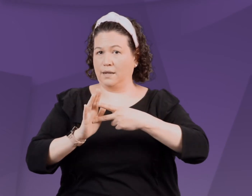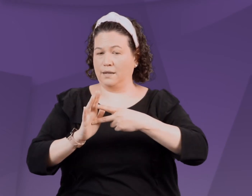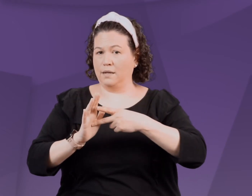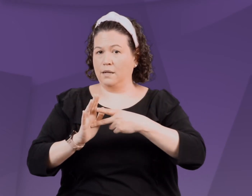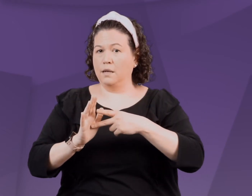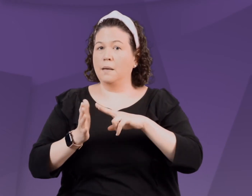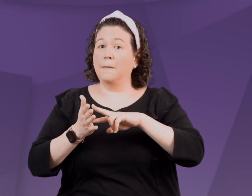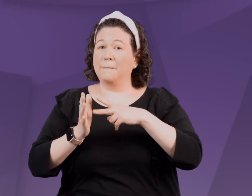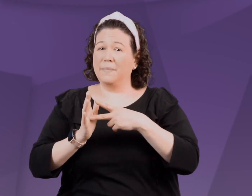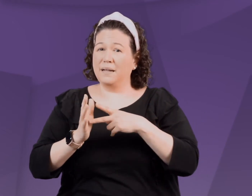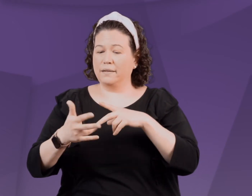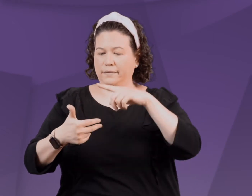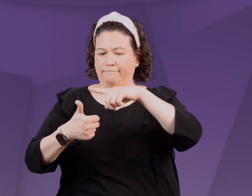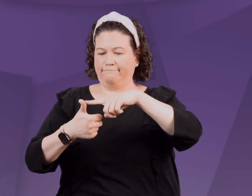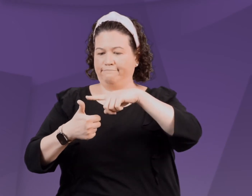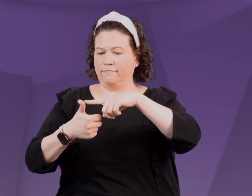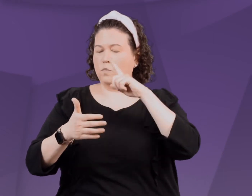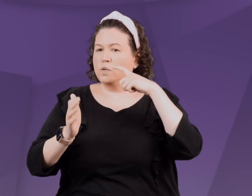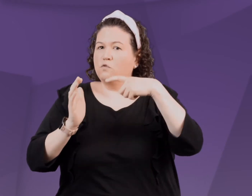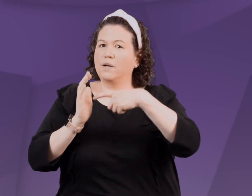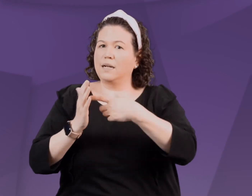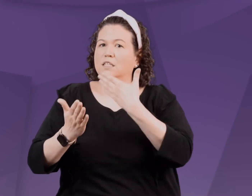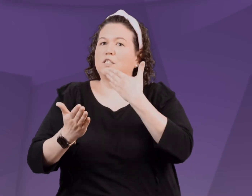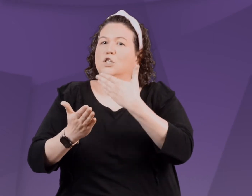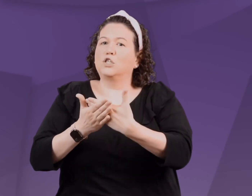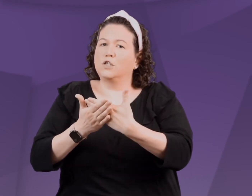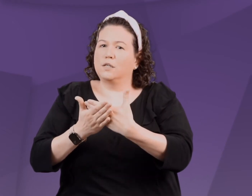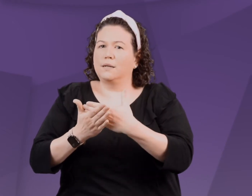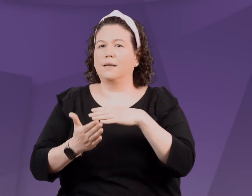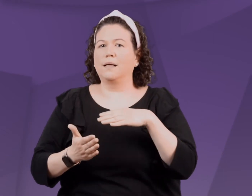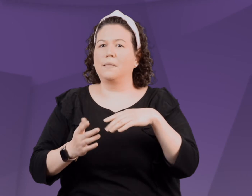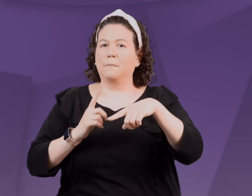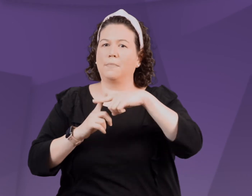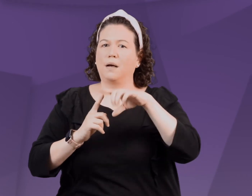When we have positive intent it defines the core of the child as good